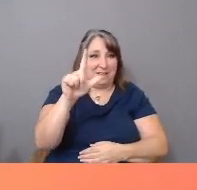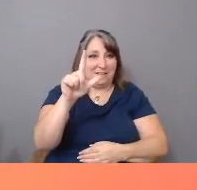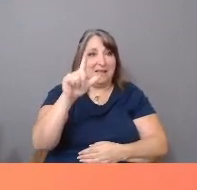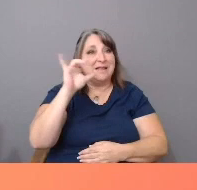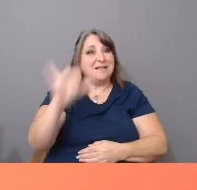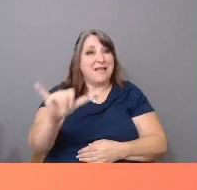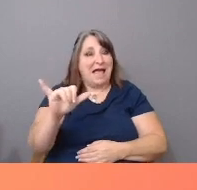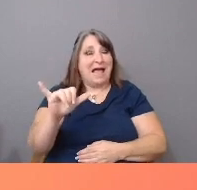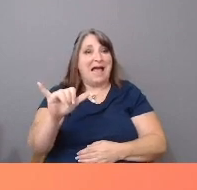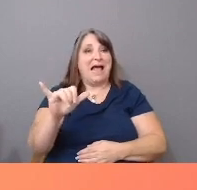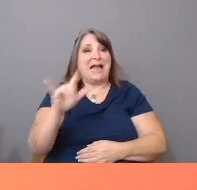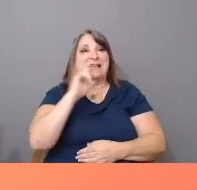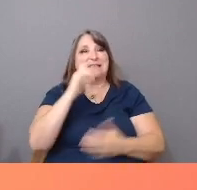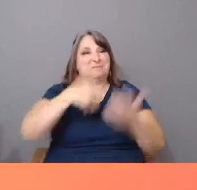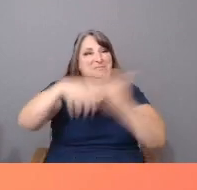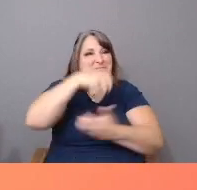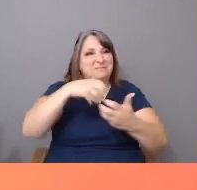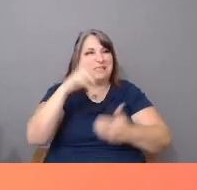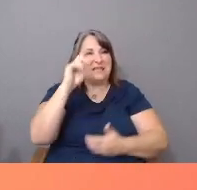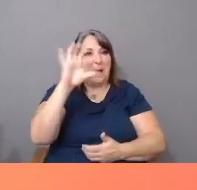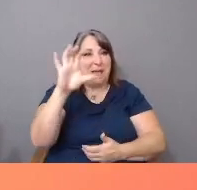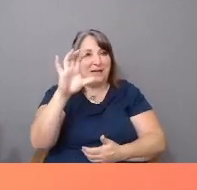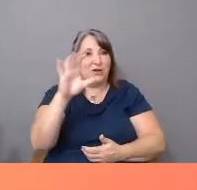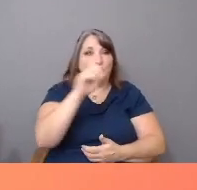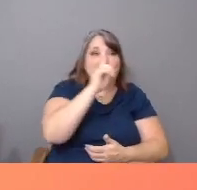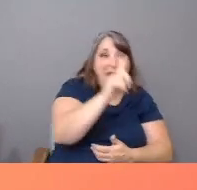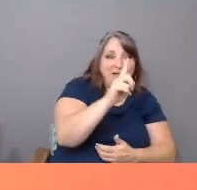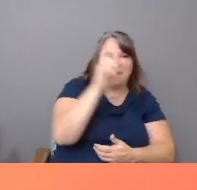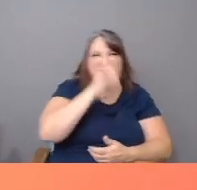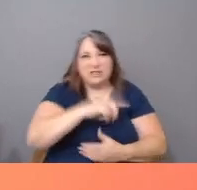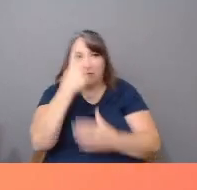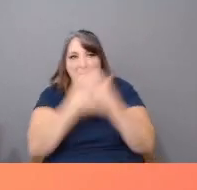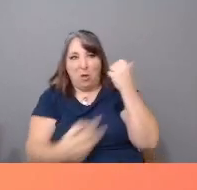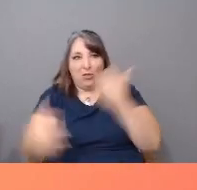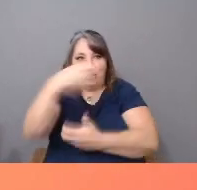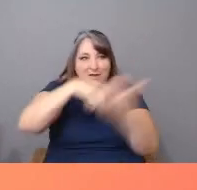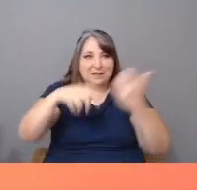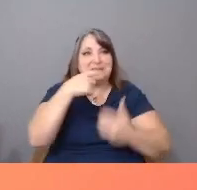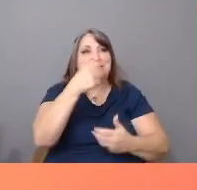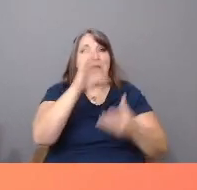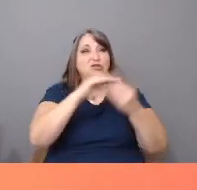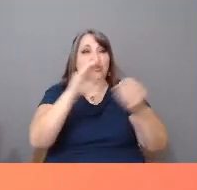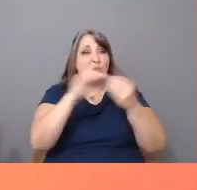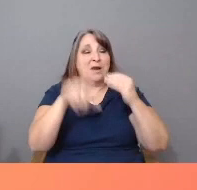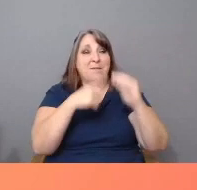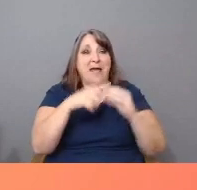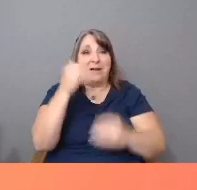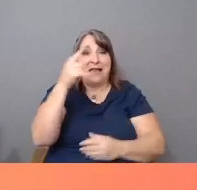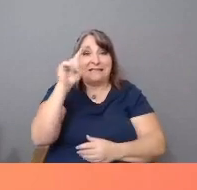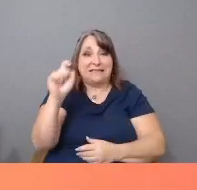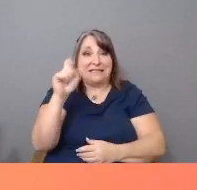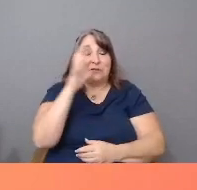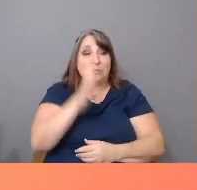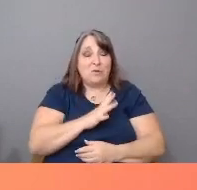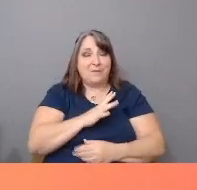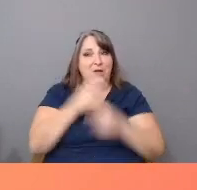between documentary reality and fiction to tell the story about a Latinx woman considered so dangerous that Confederates